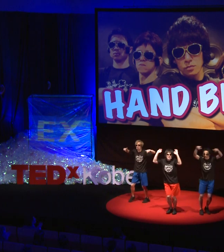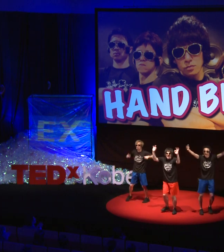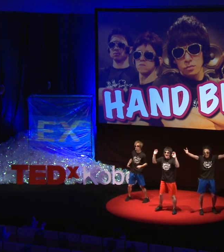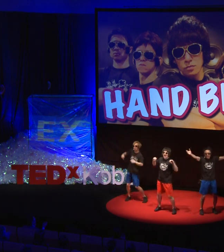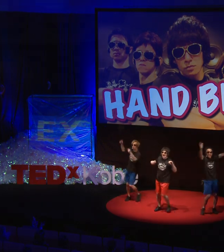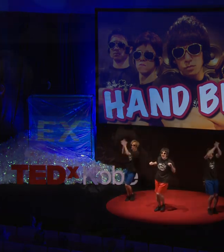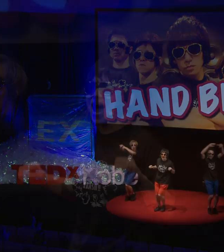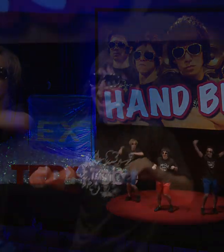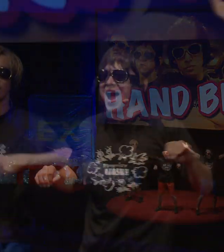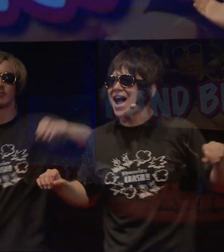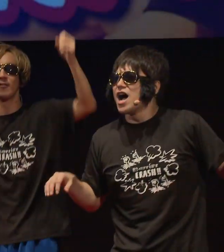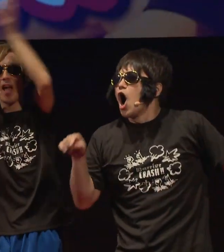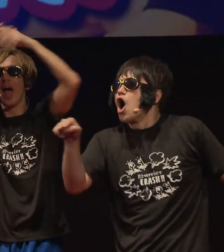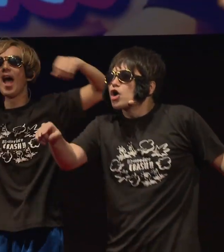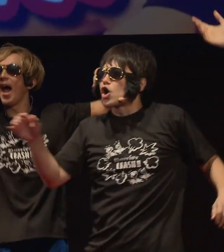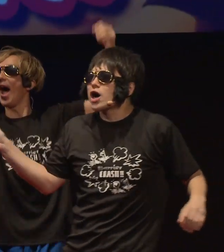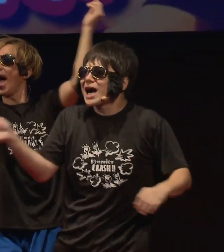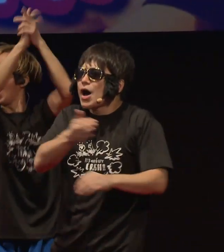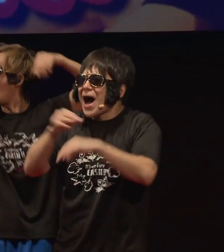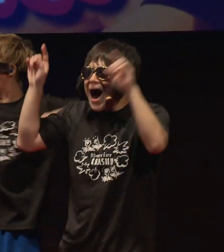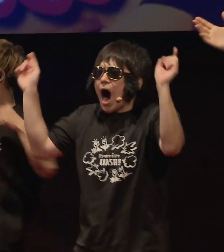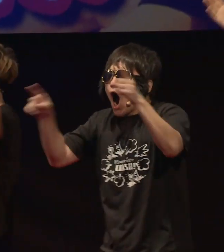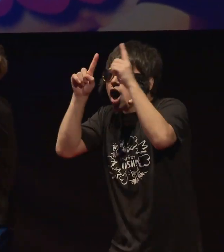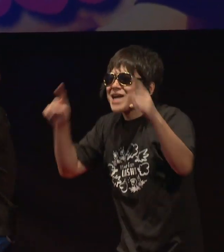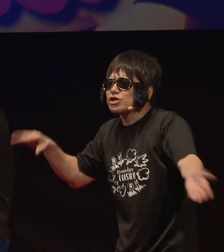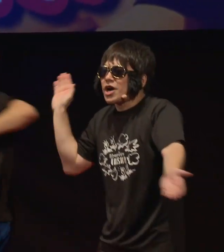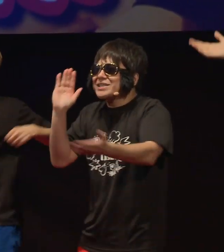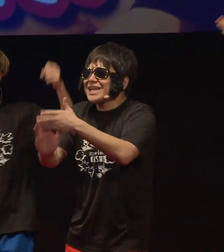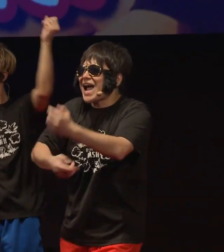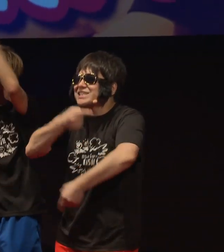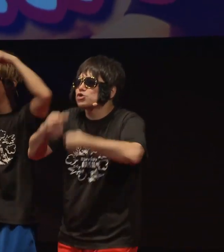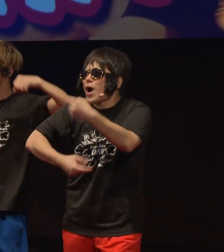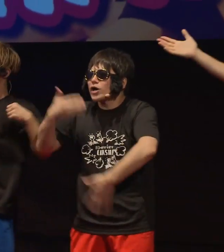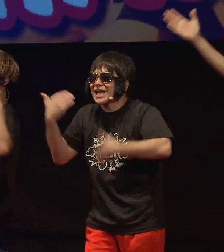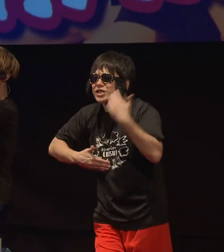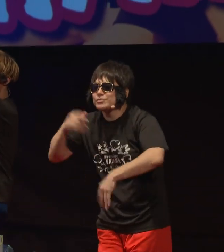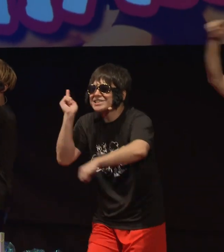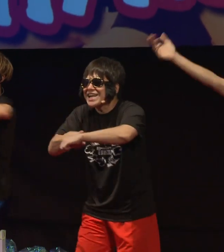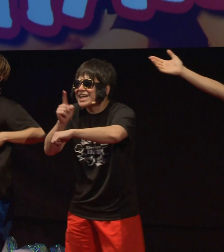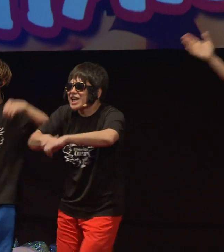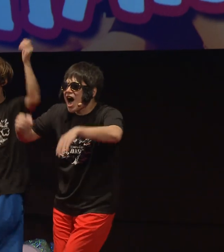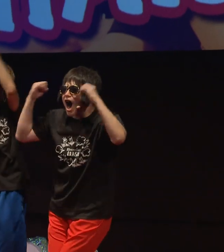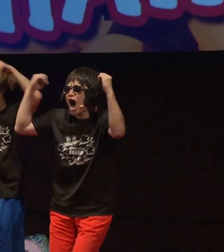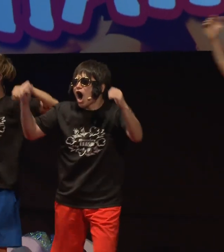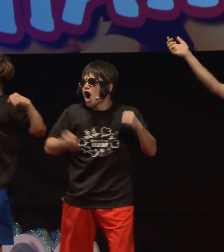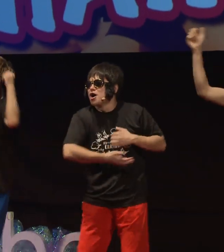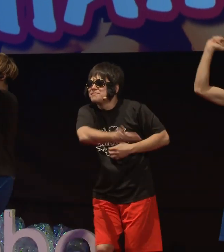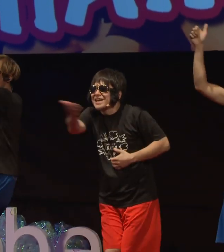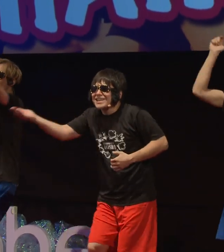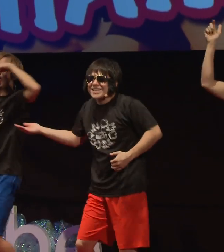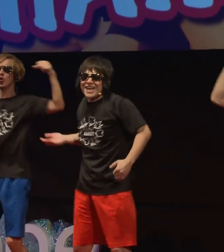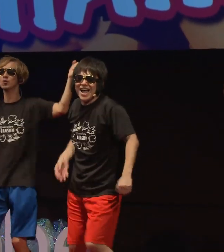O: OK! In time with the music, let's enjoy using sign language! Woo!